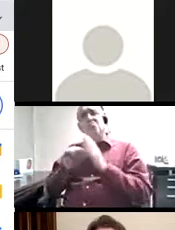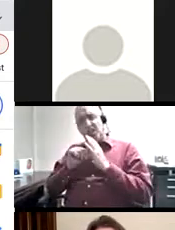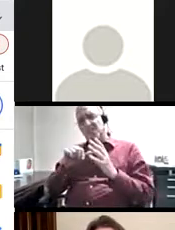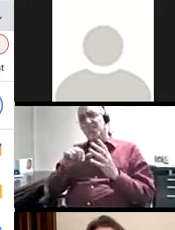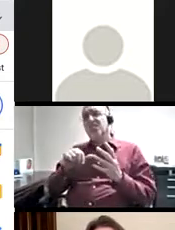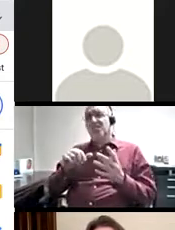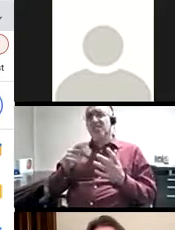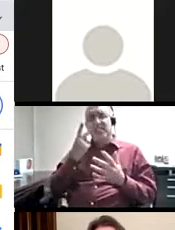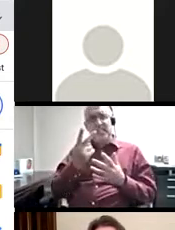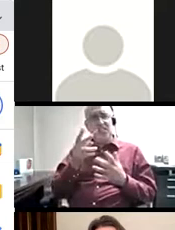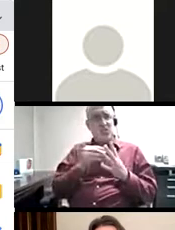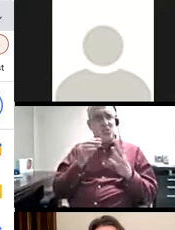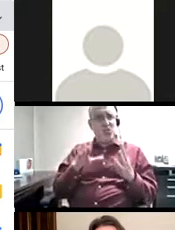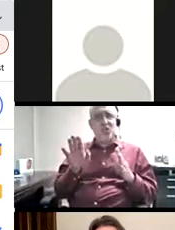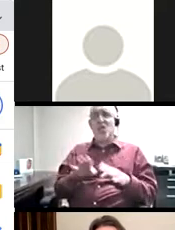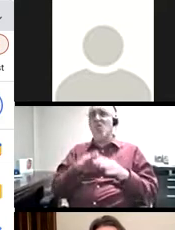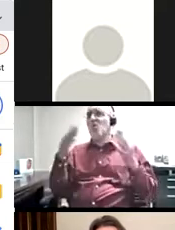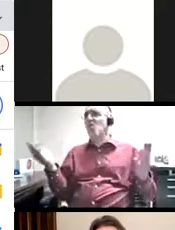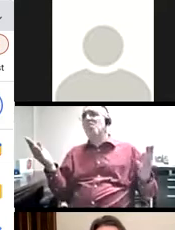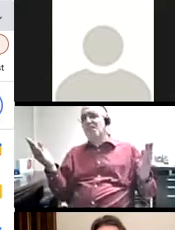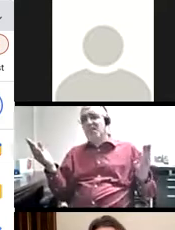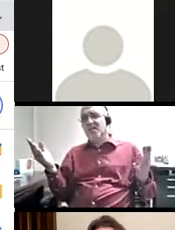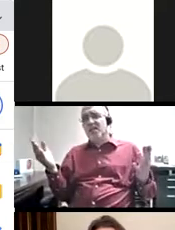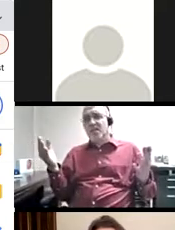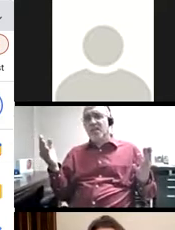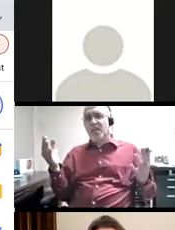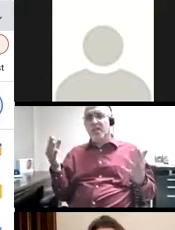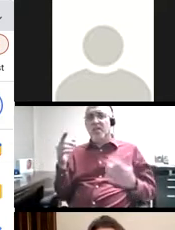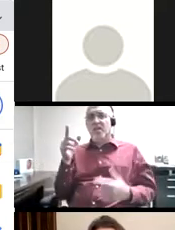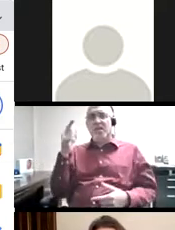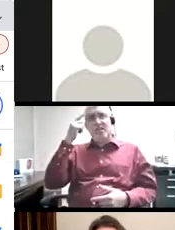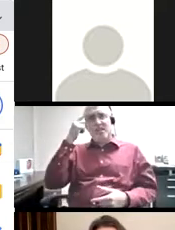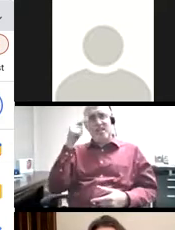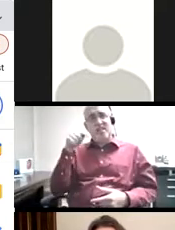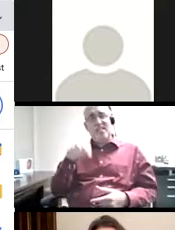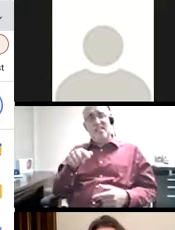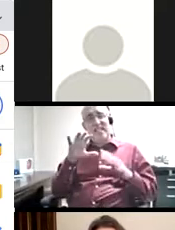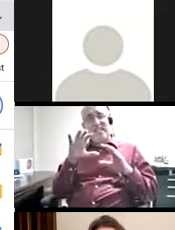to see that many students in my class open their cameras and this inspired me to think about this